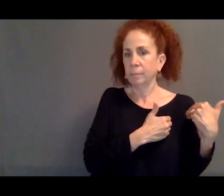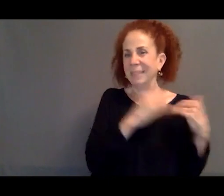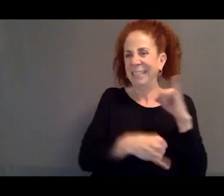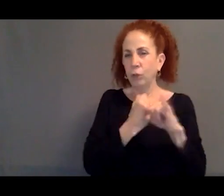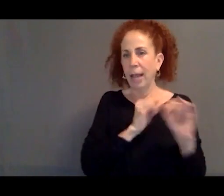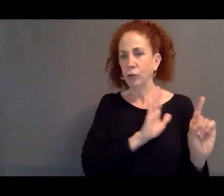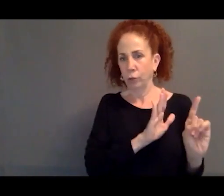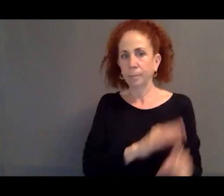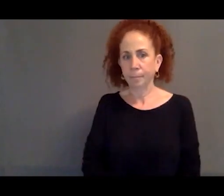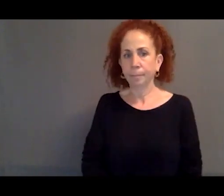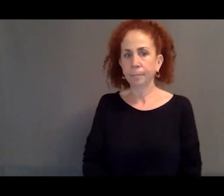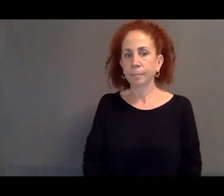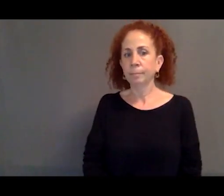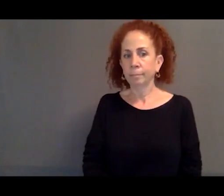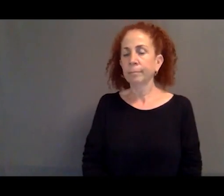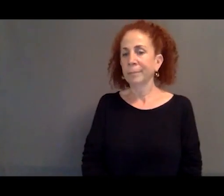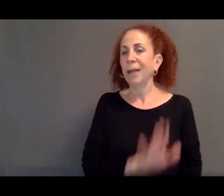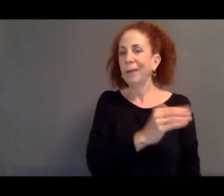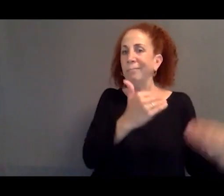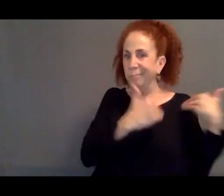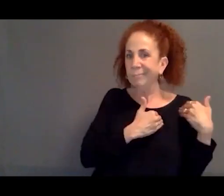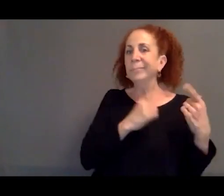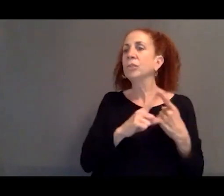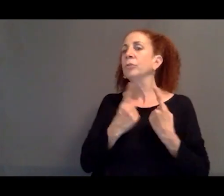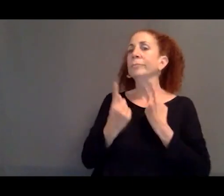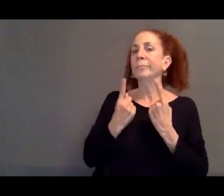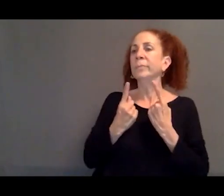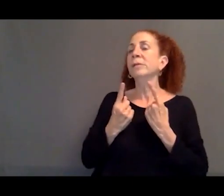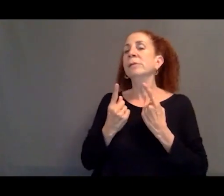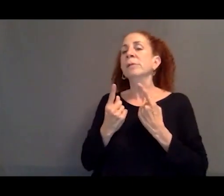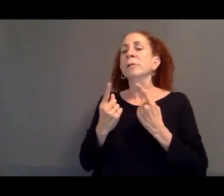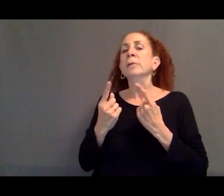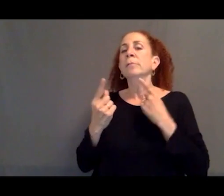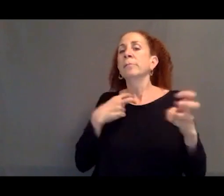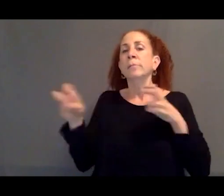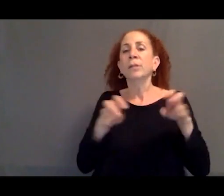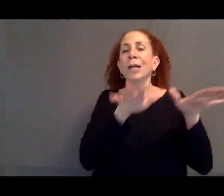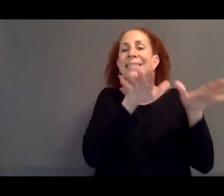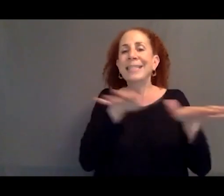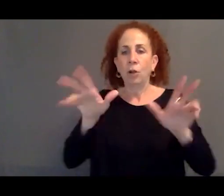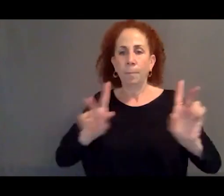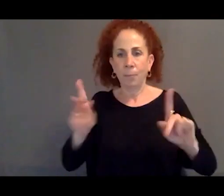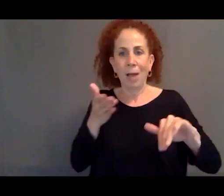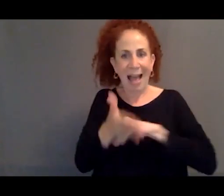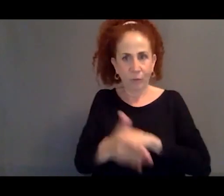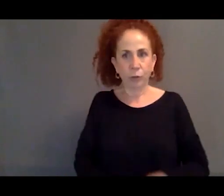which is tasked with resettling displaced people, people who are forcibly displaced.